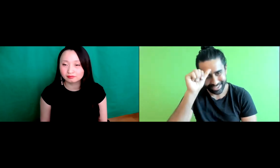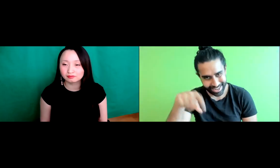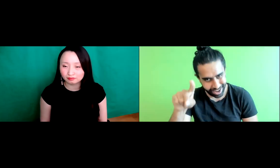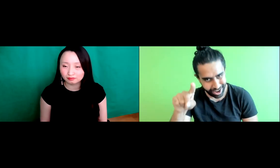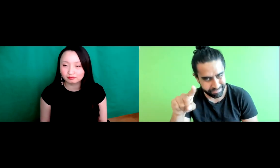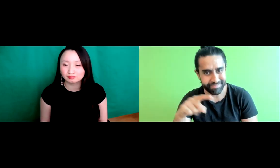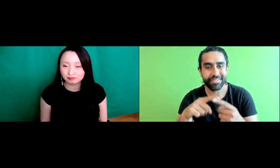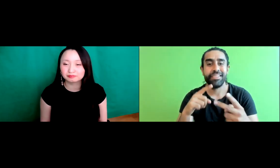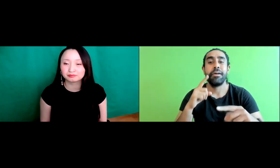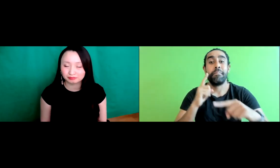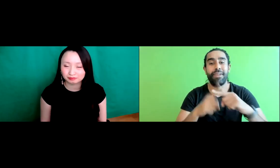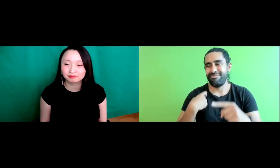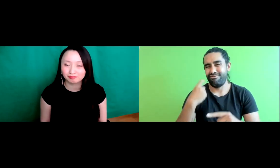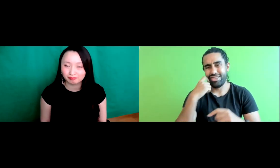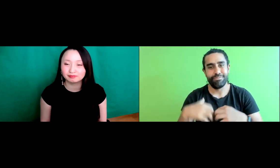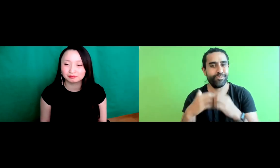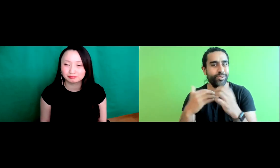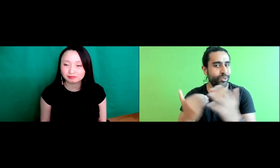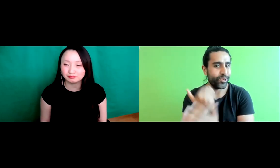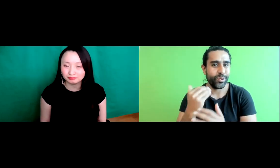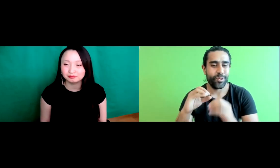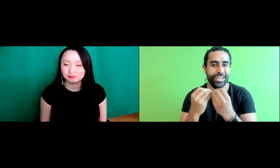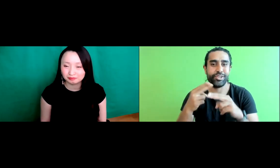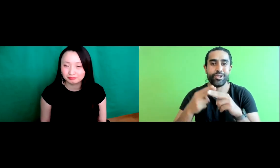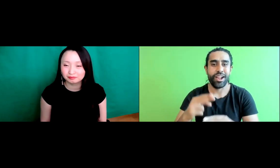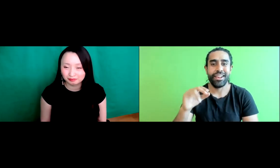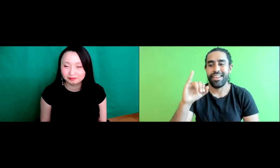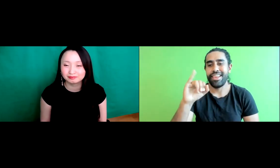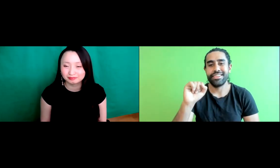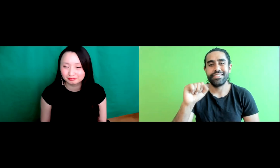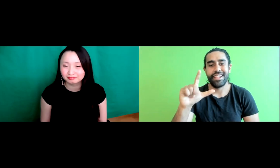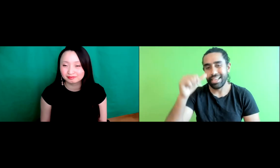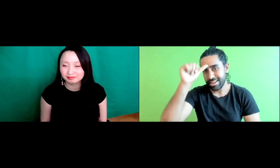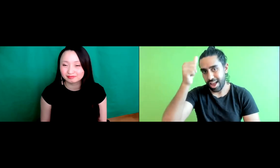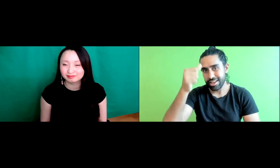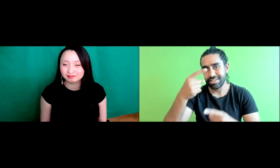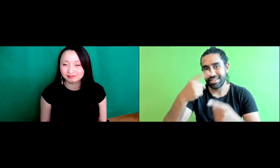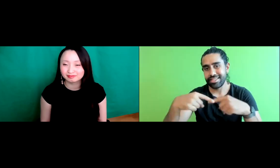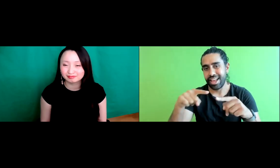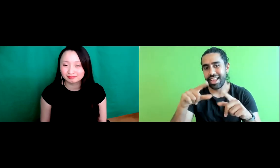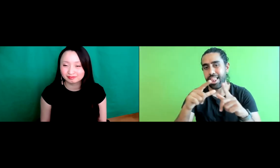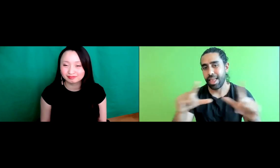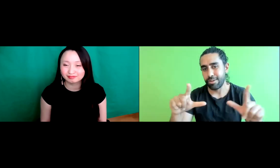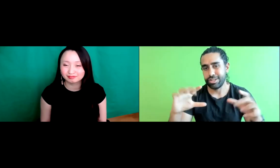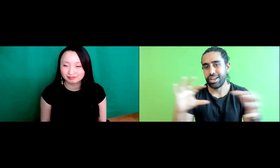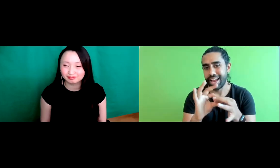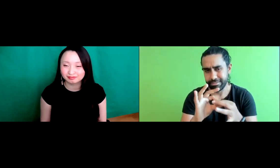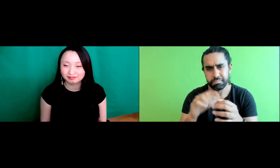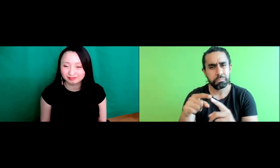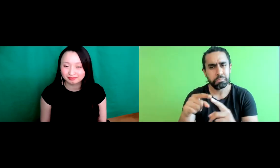is to support deaf children in India, and I also established another organization for